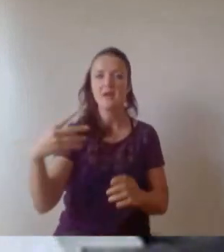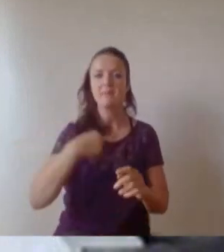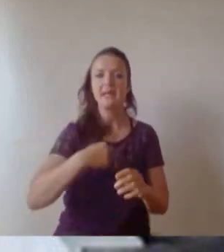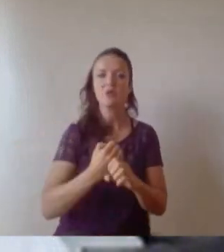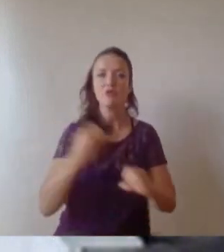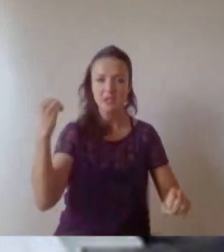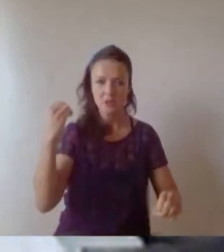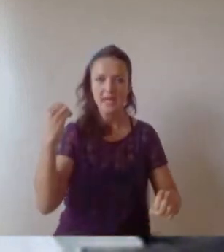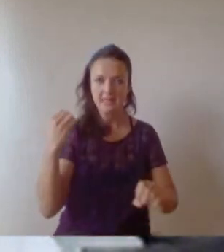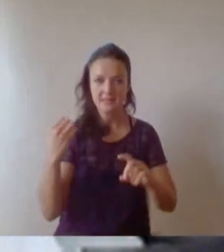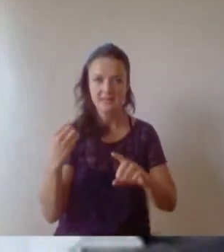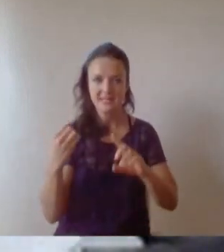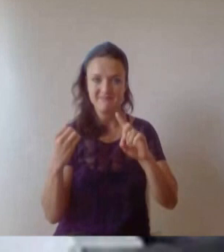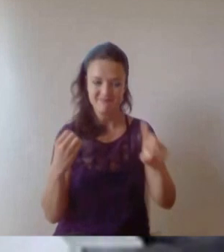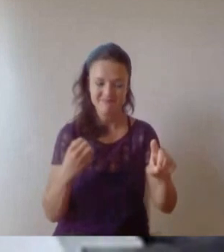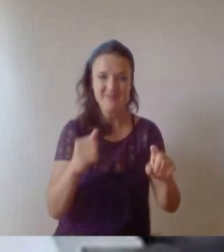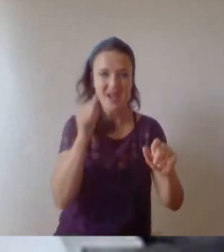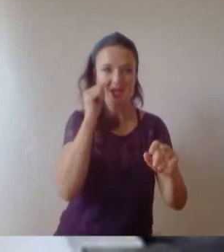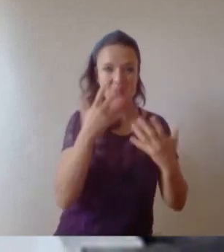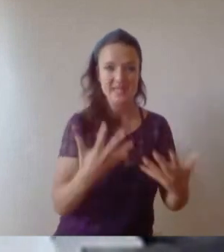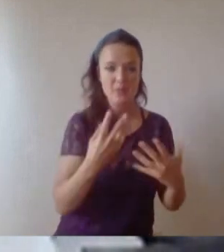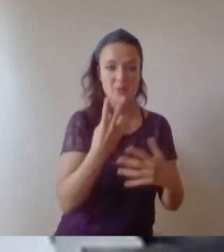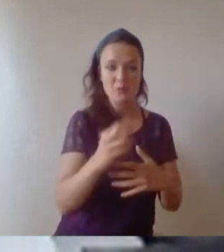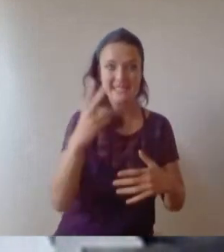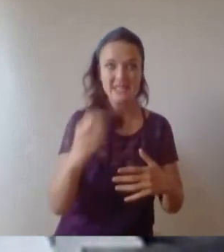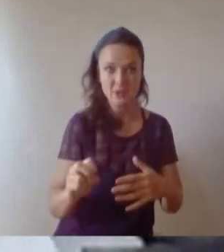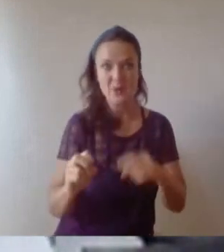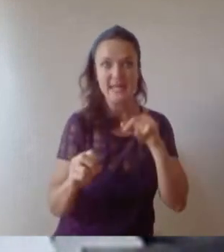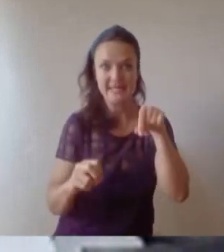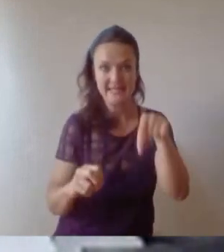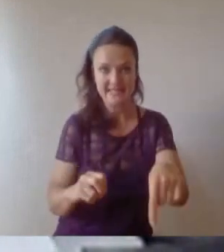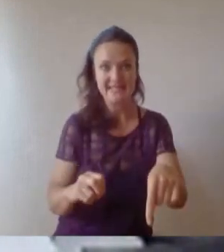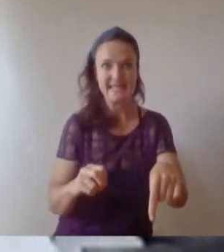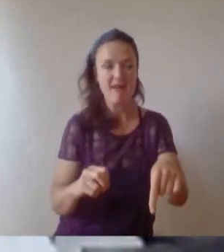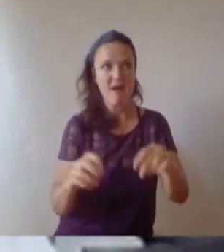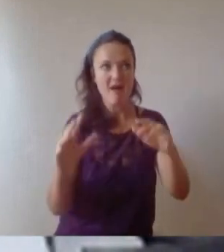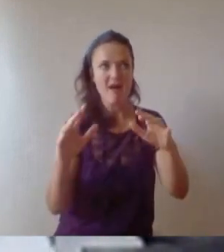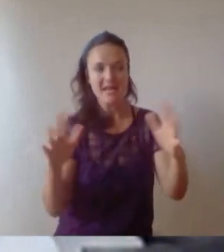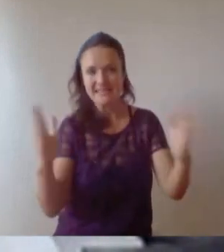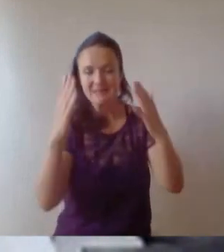feel overwhelming to be emerging into the unknown and obviously my experience doesn't come close to matching yours, but my